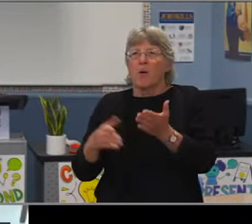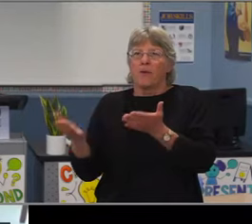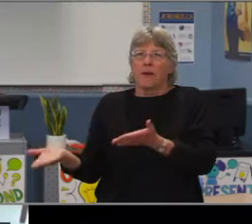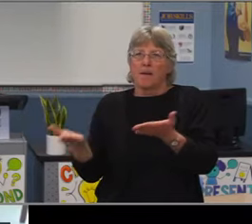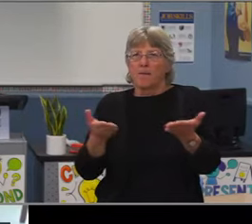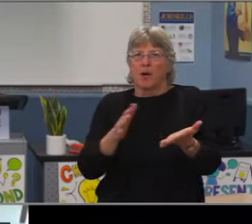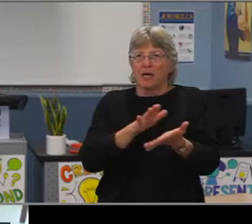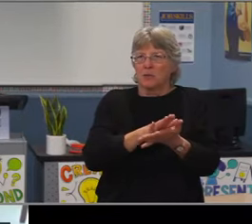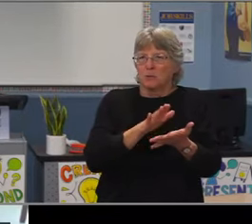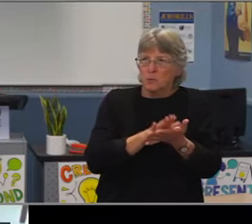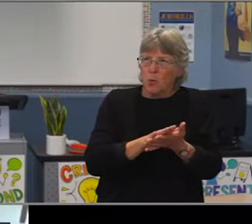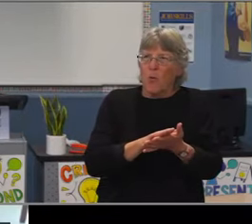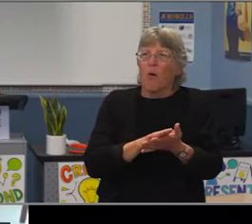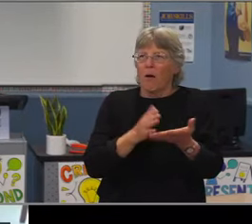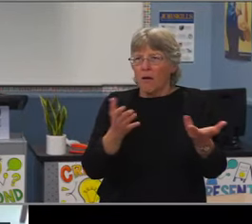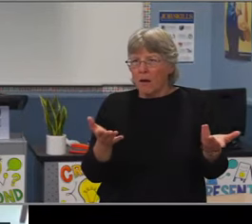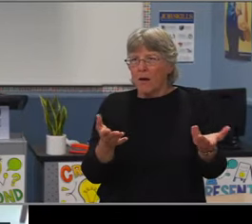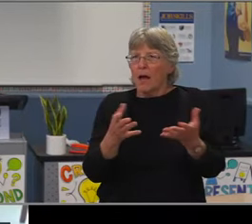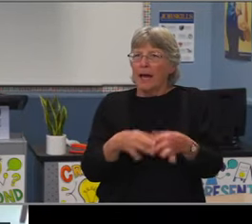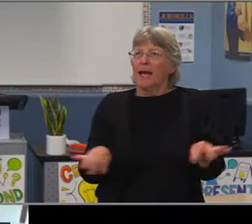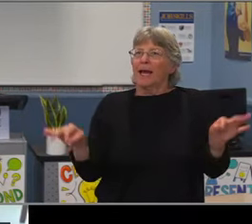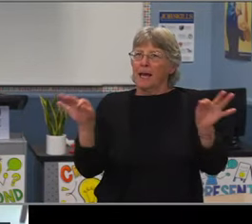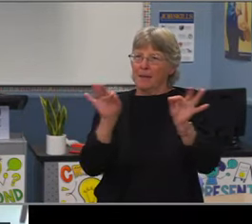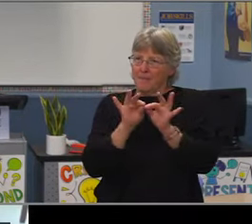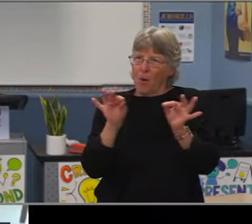for their four years is really making a difference. Thank you.